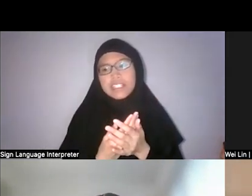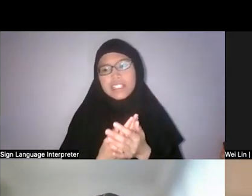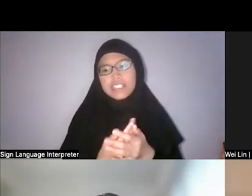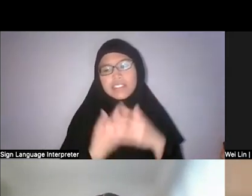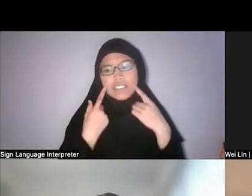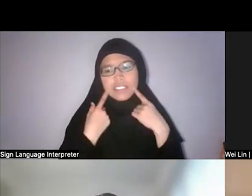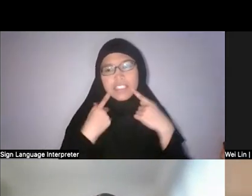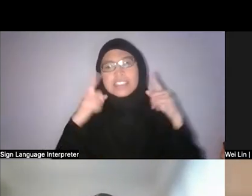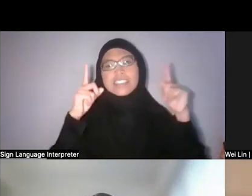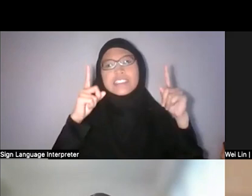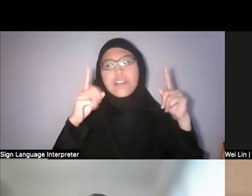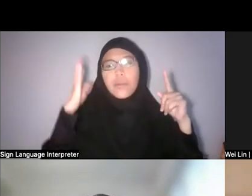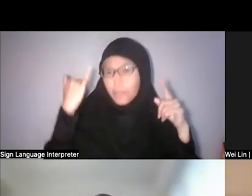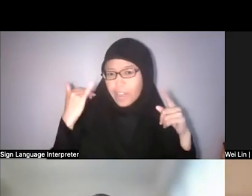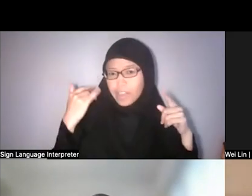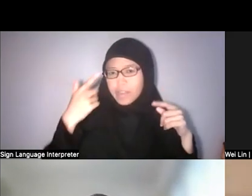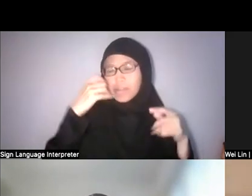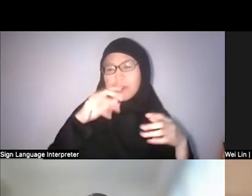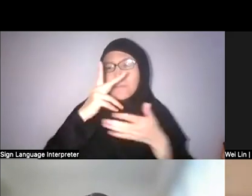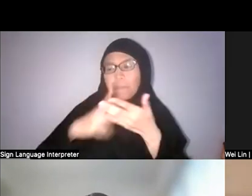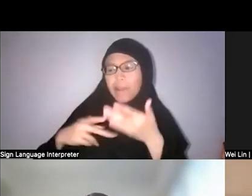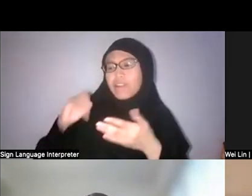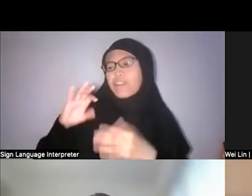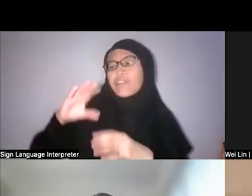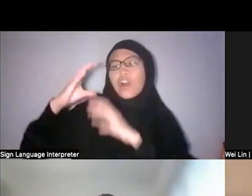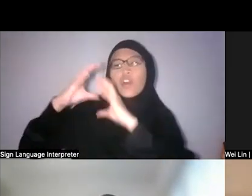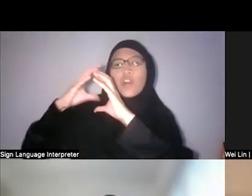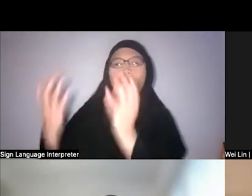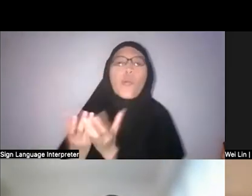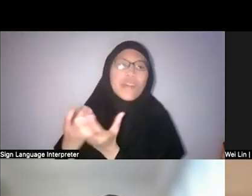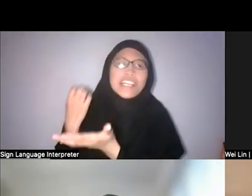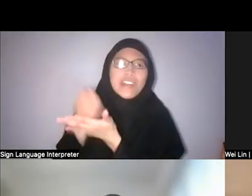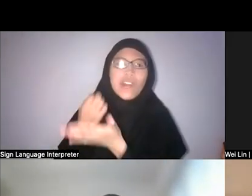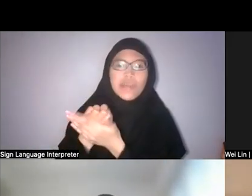only because it’s part of the global economy that is...